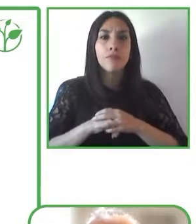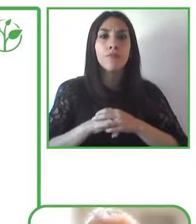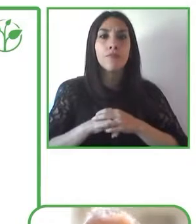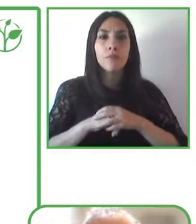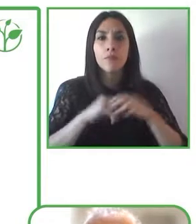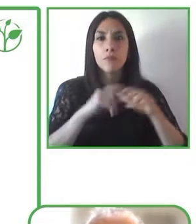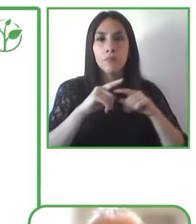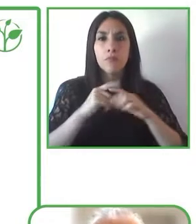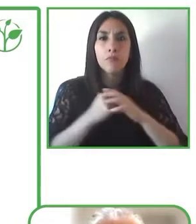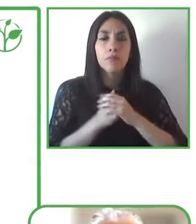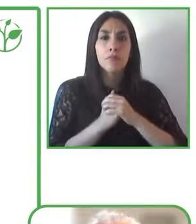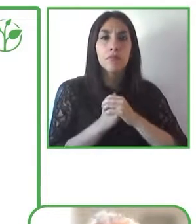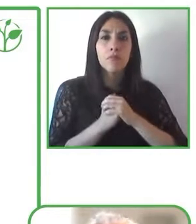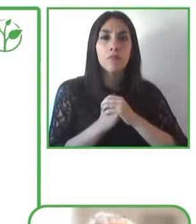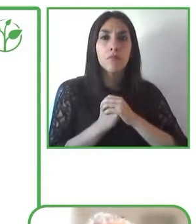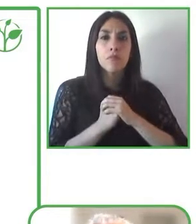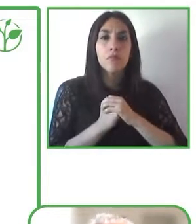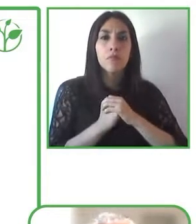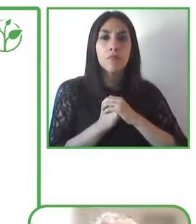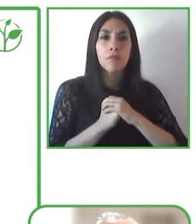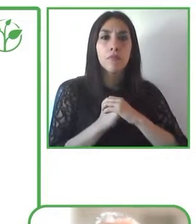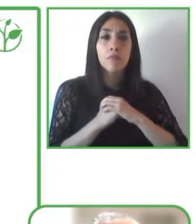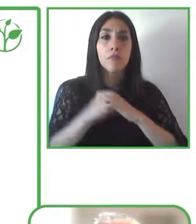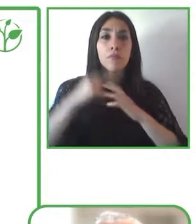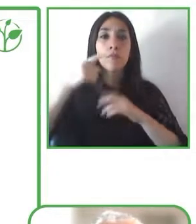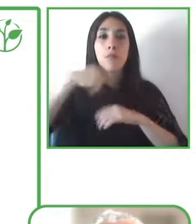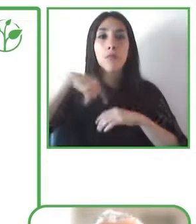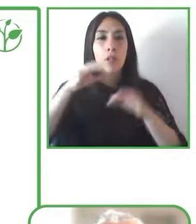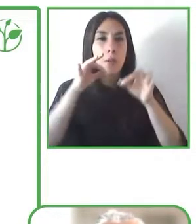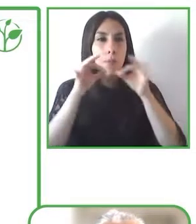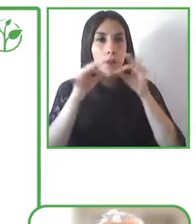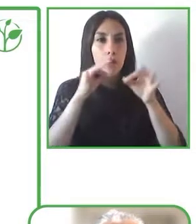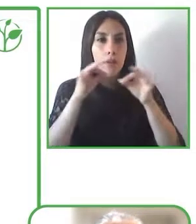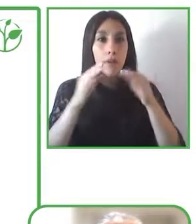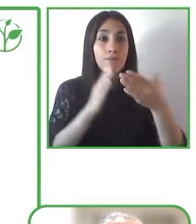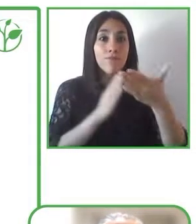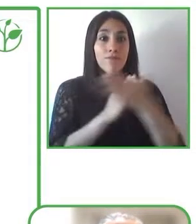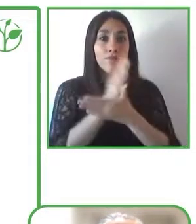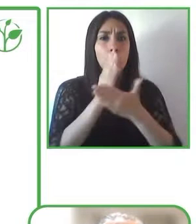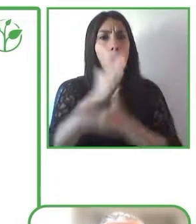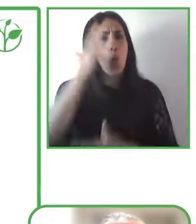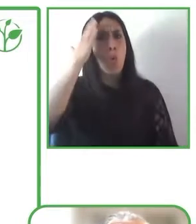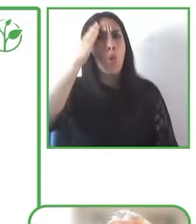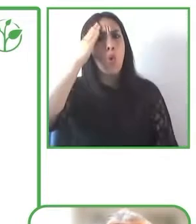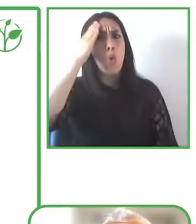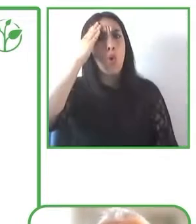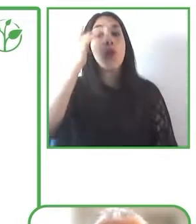because we are talking about cognitive accessibility we also talk about universal